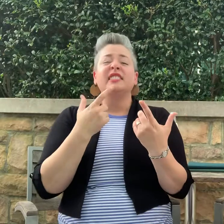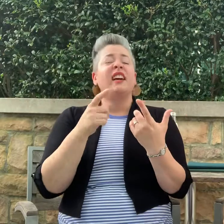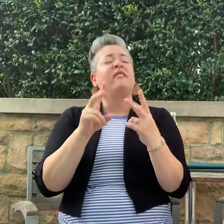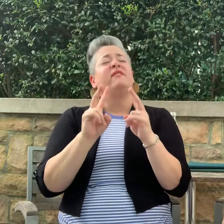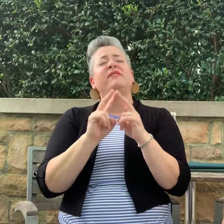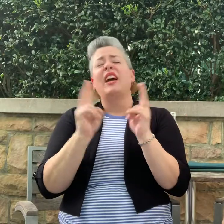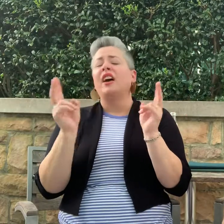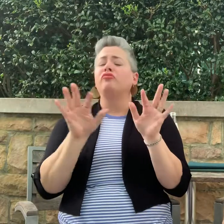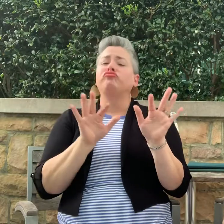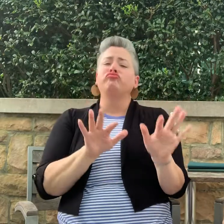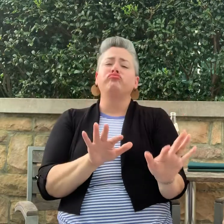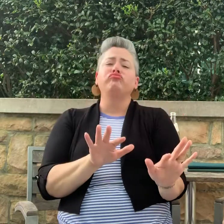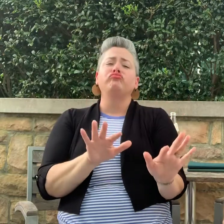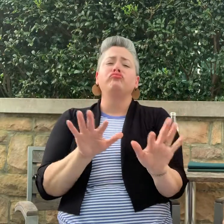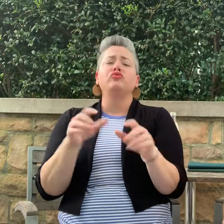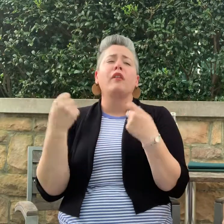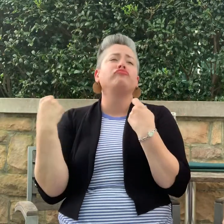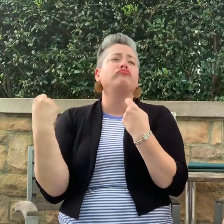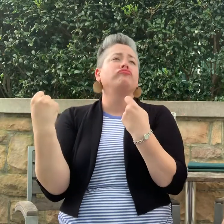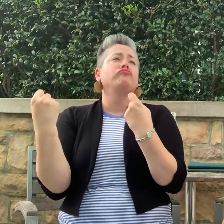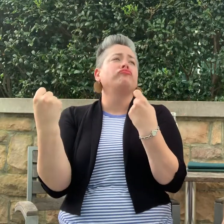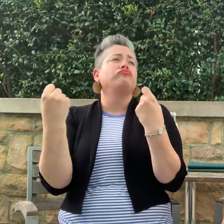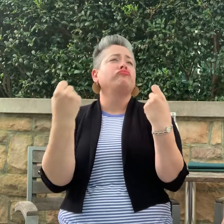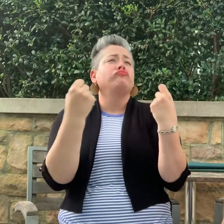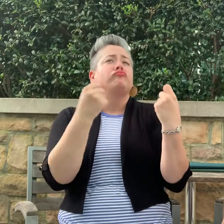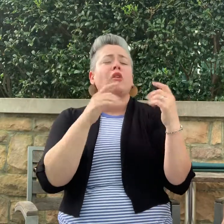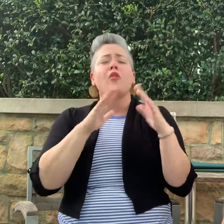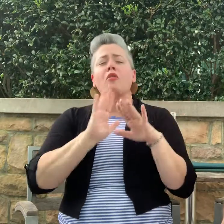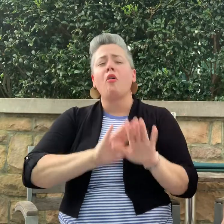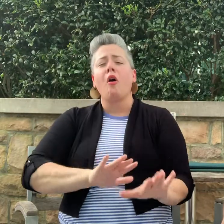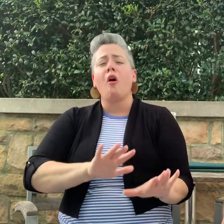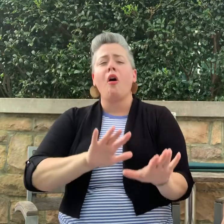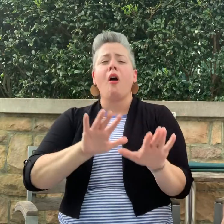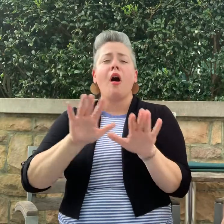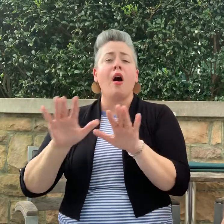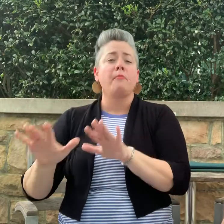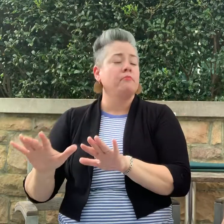He said we would enjoy the scenery and laid back feel.